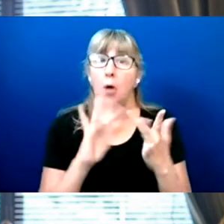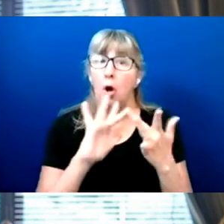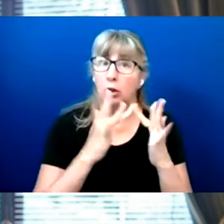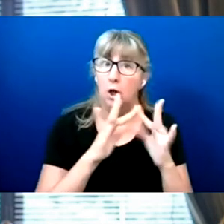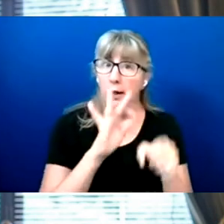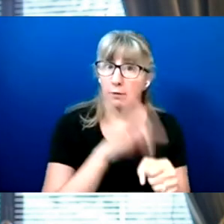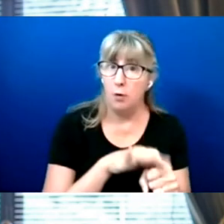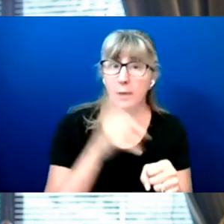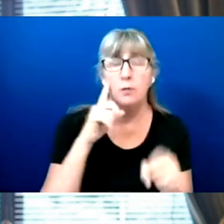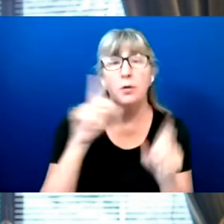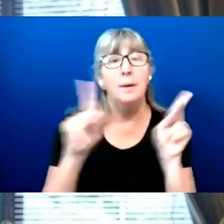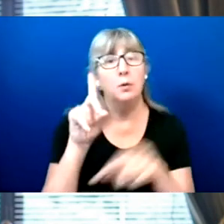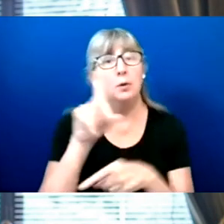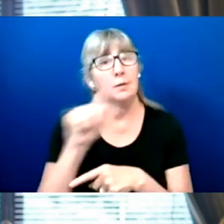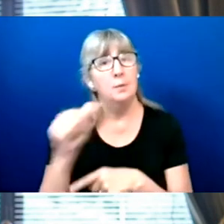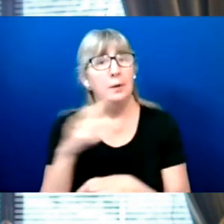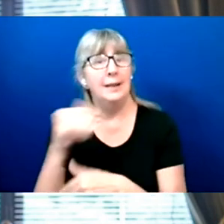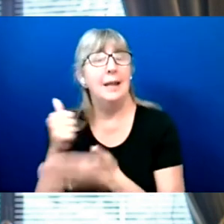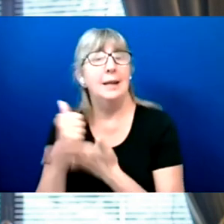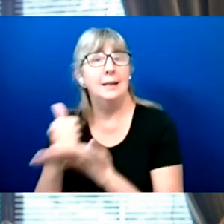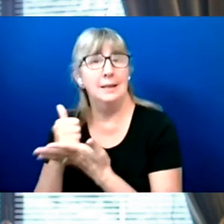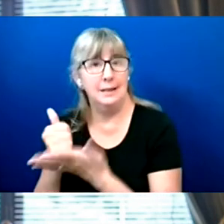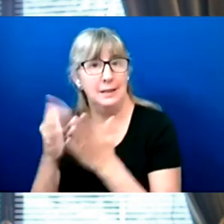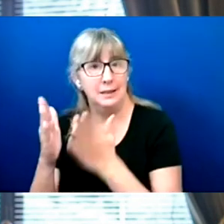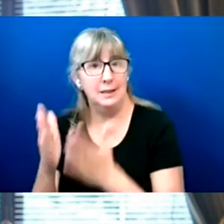including accessible voting units.